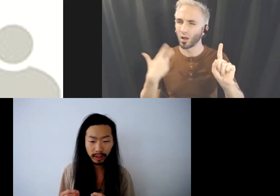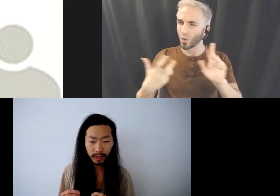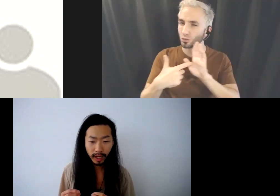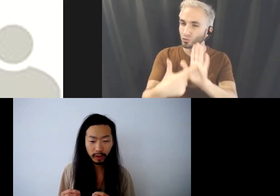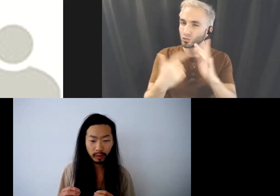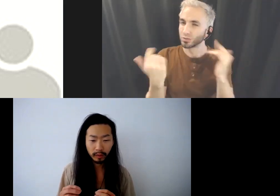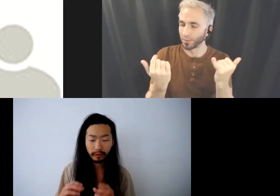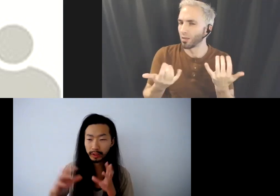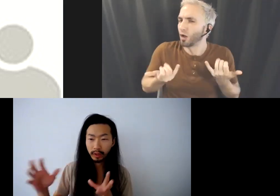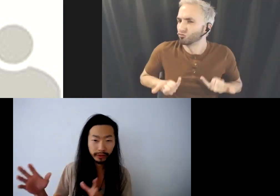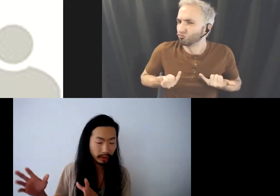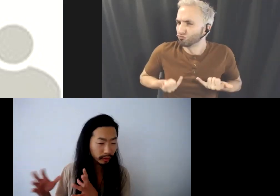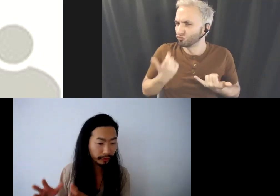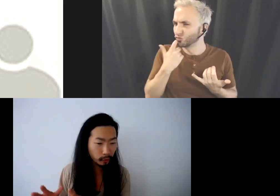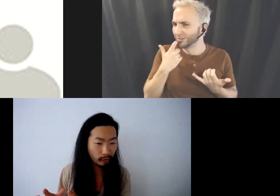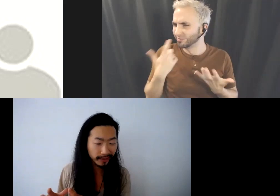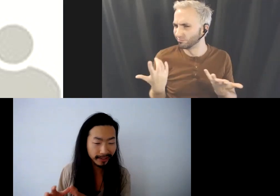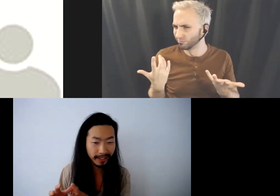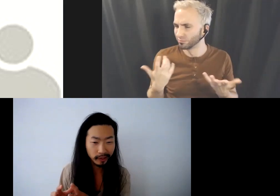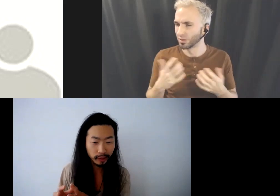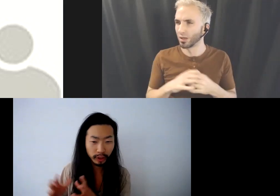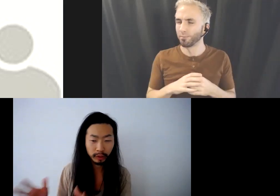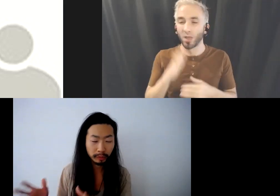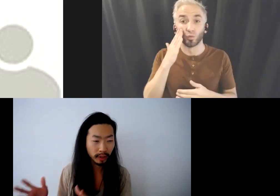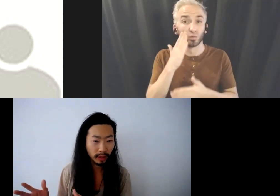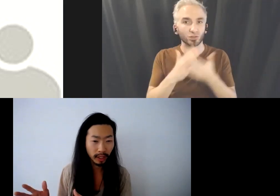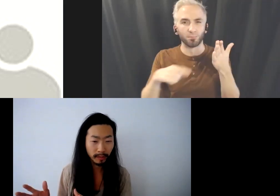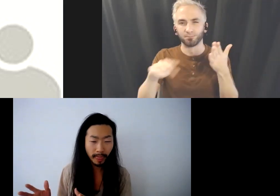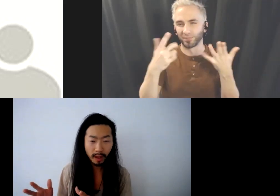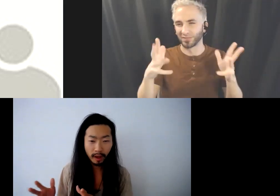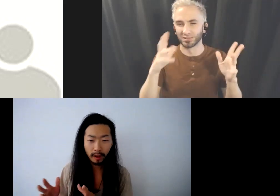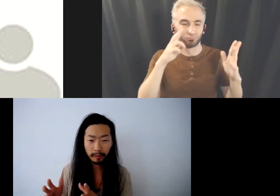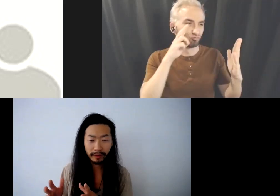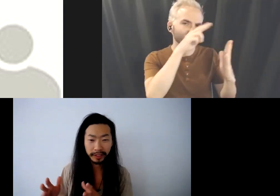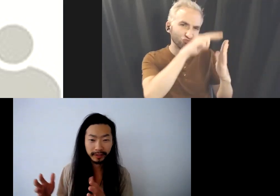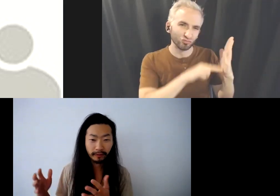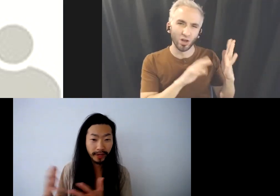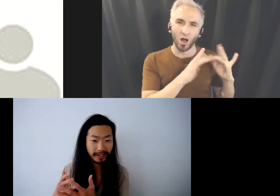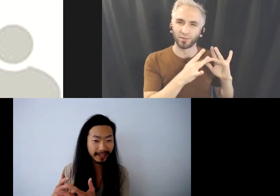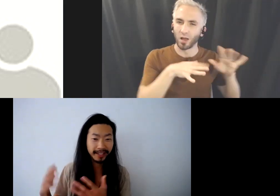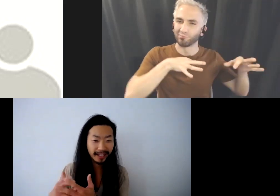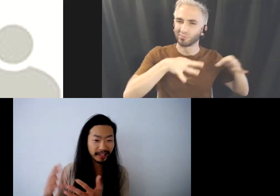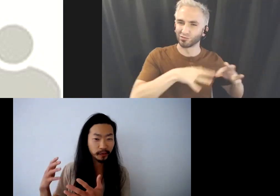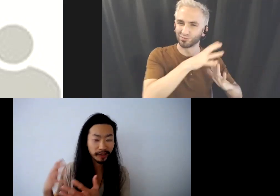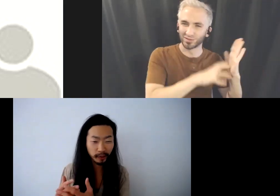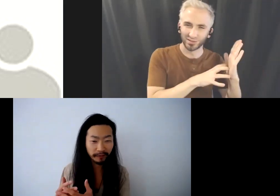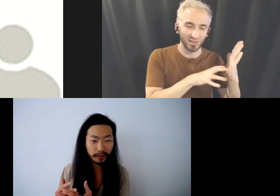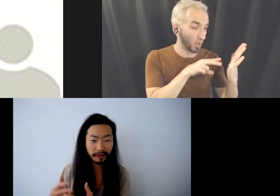I know those of you who already seen the description online, if it doesn't fit exactly to what you're looking for,